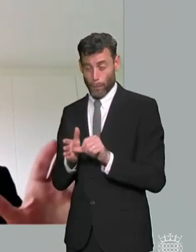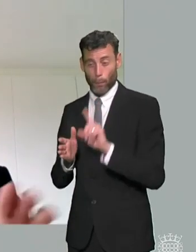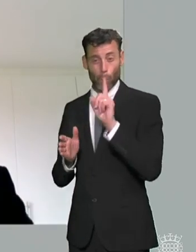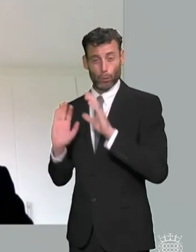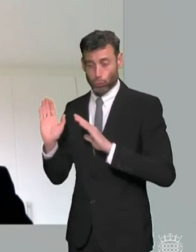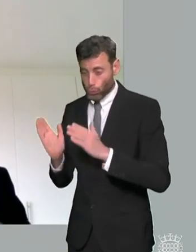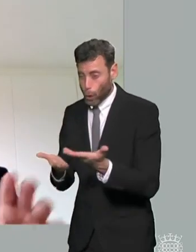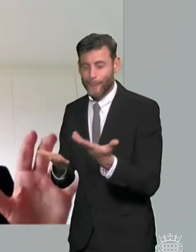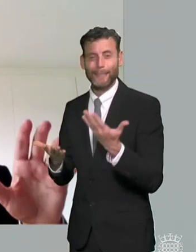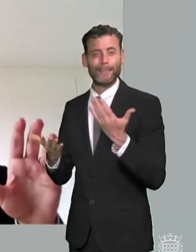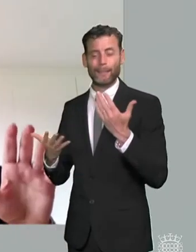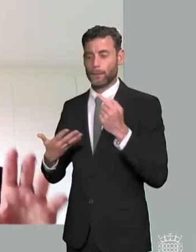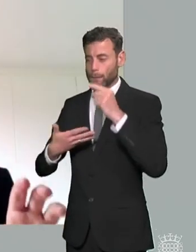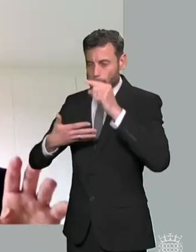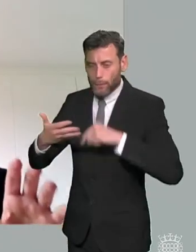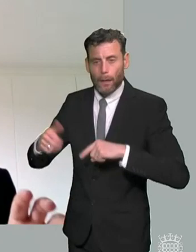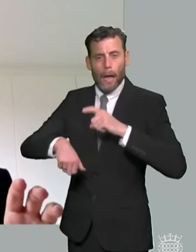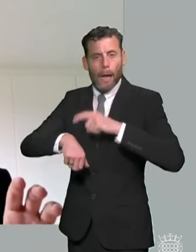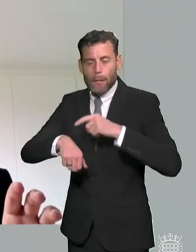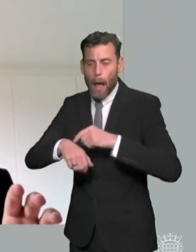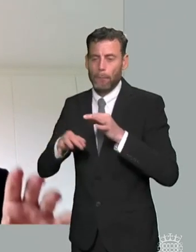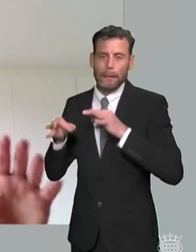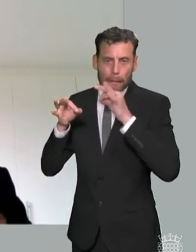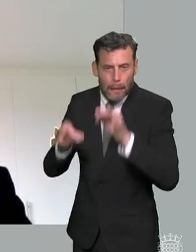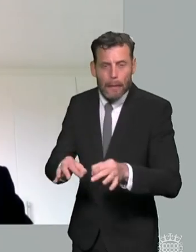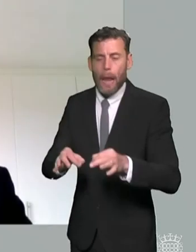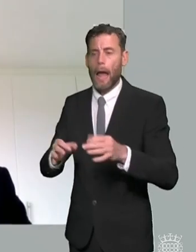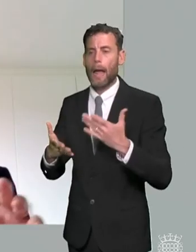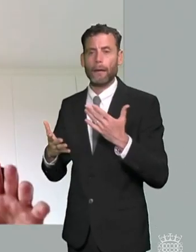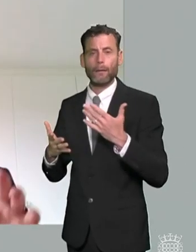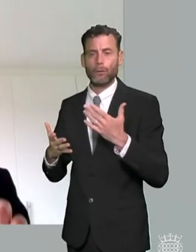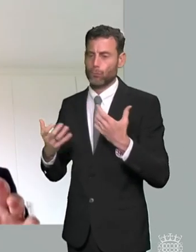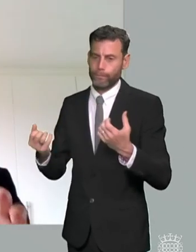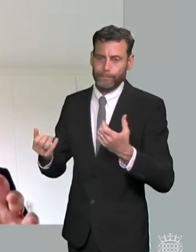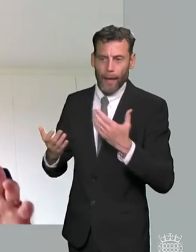were made worse and administrative weaknesses were there were made worse so covert didn't introduce